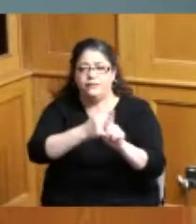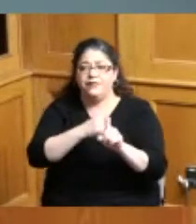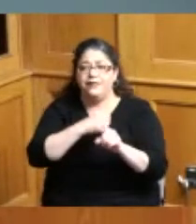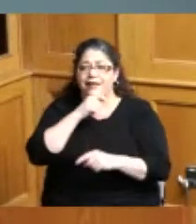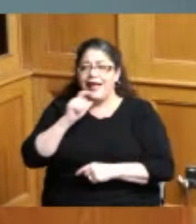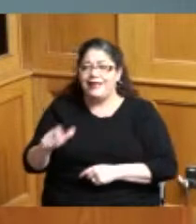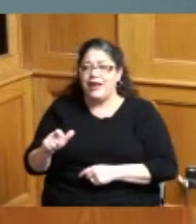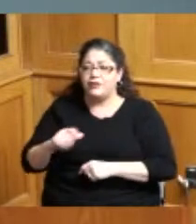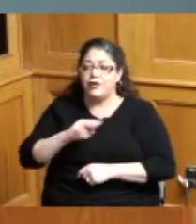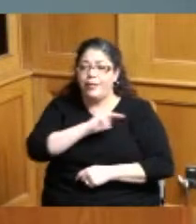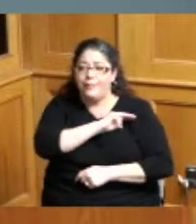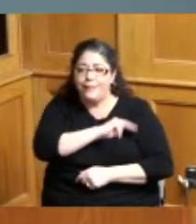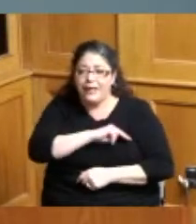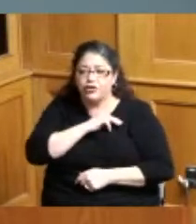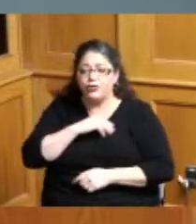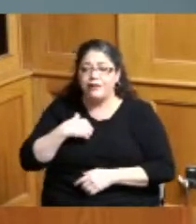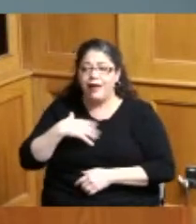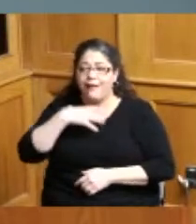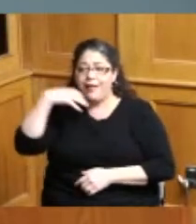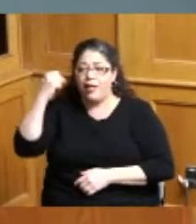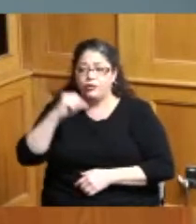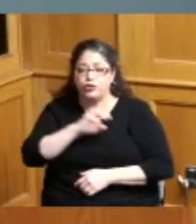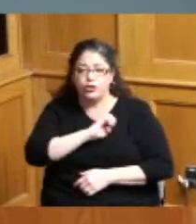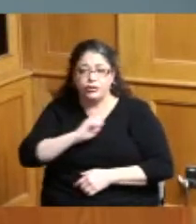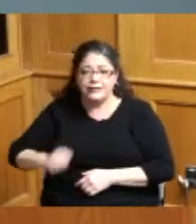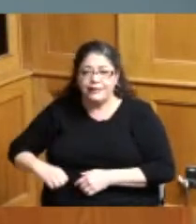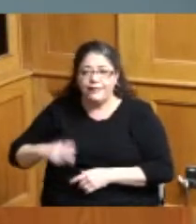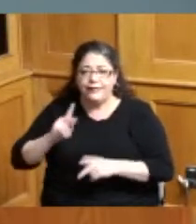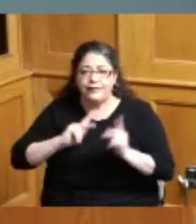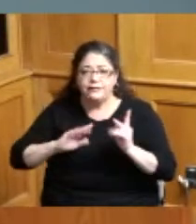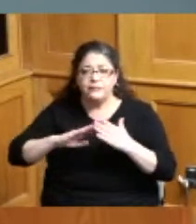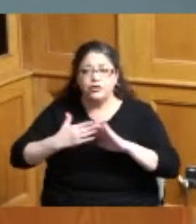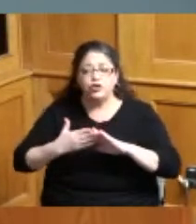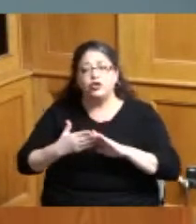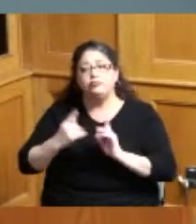ministers or elders but people that are lay people in the church people that don't have